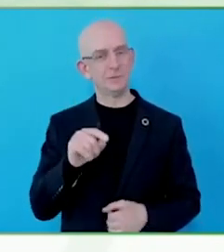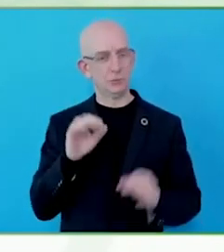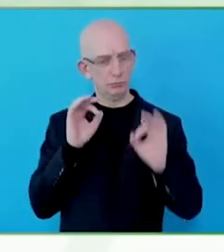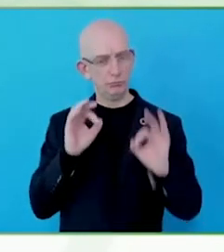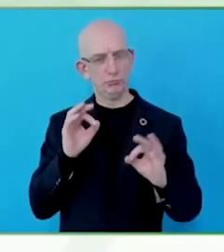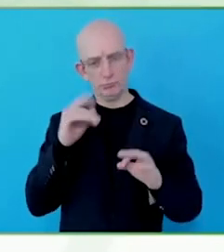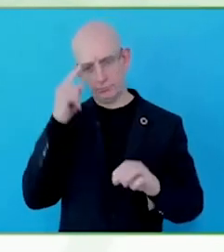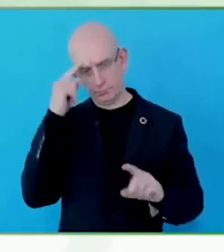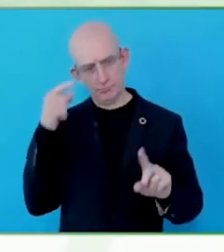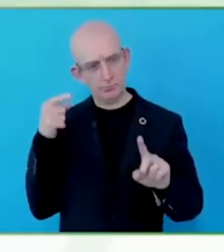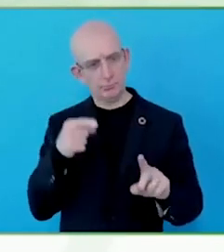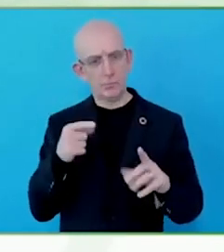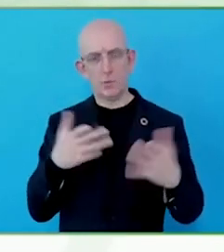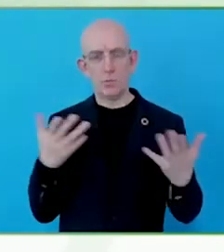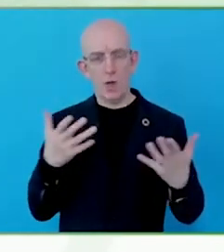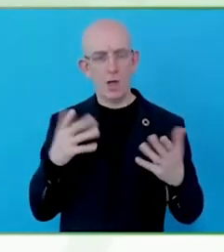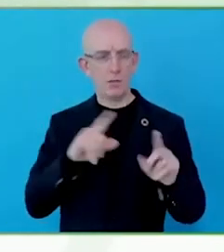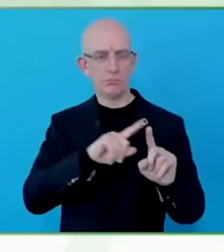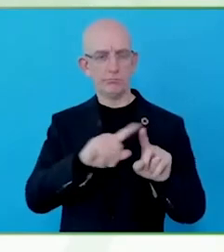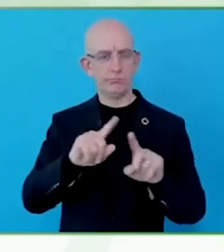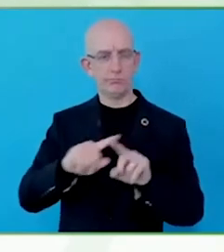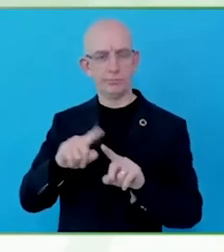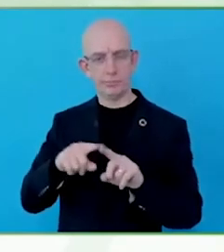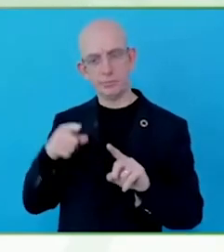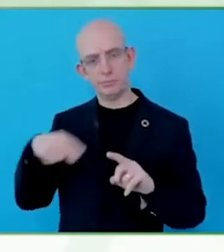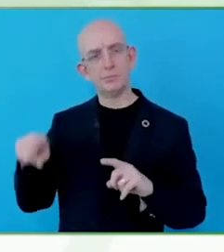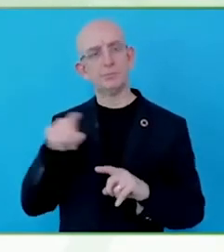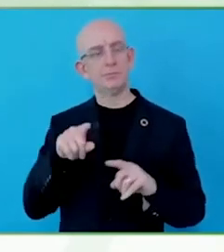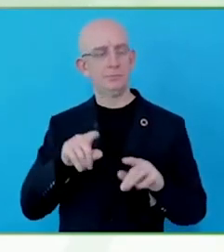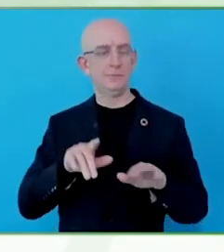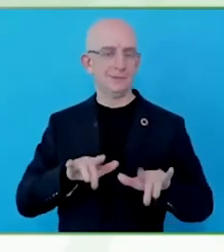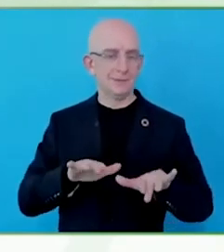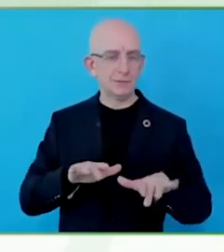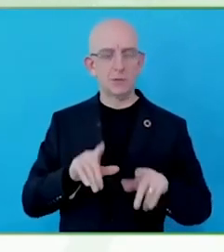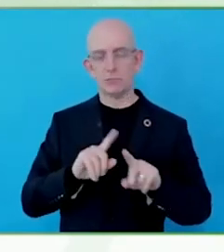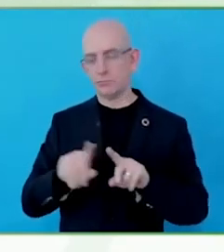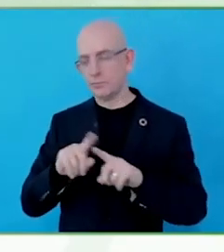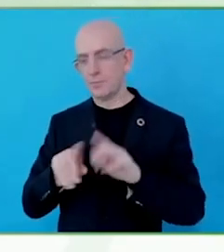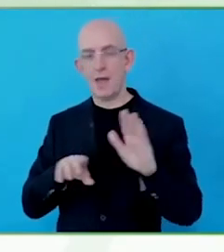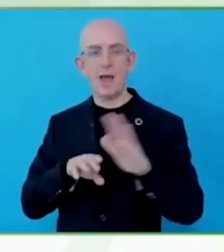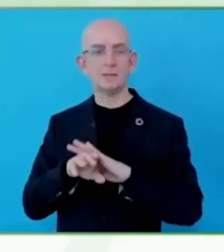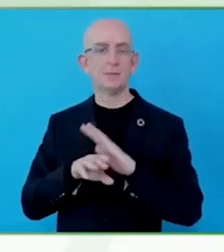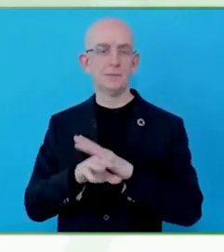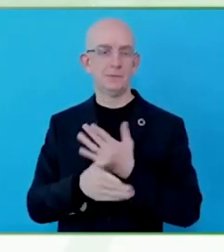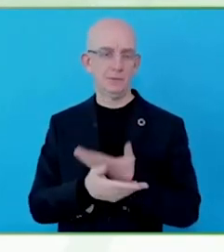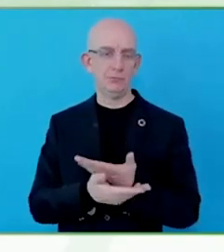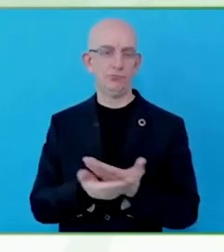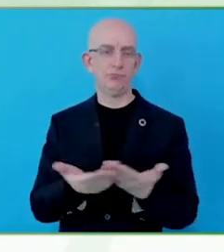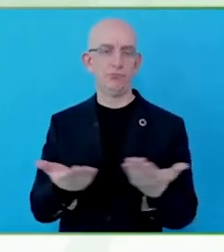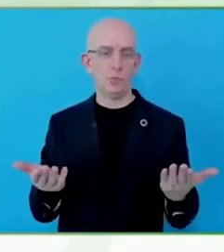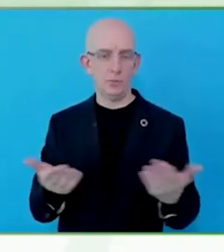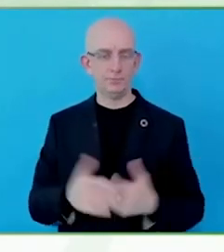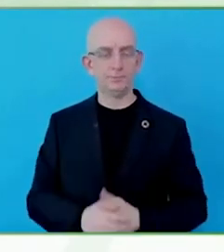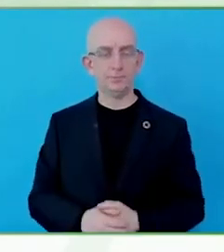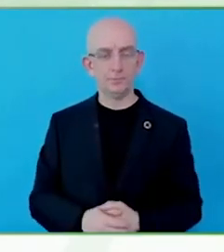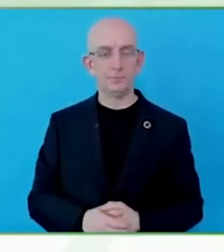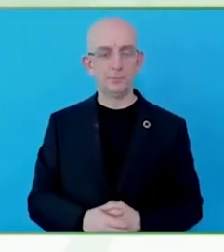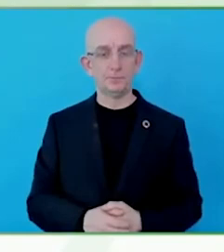If we don't have the law that says that that standard is the official standard for Brazil.